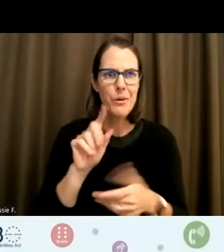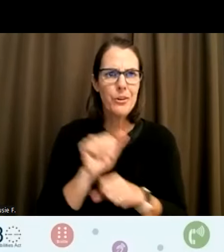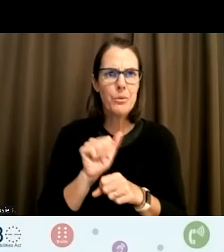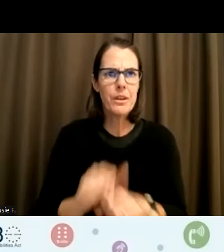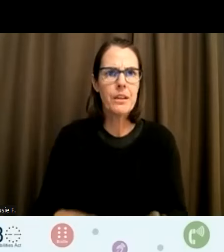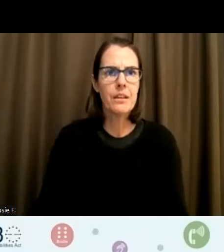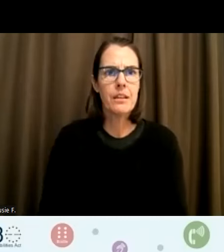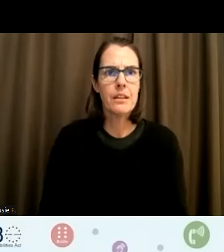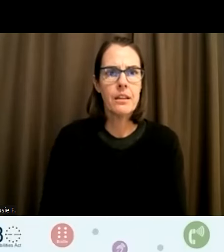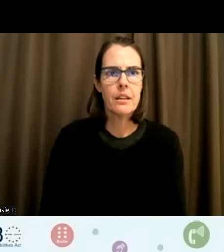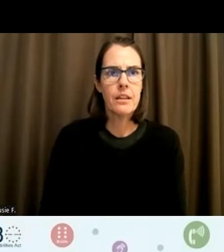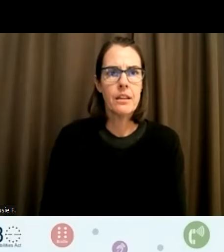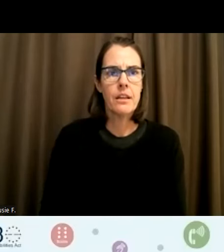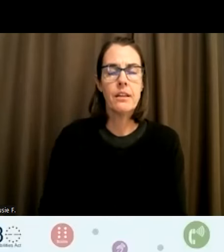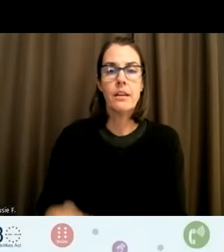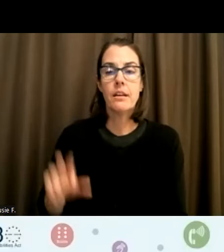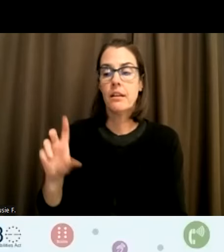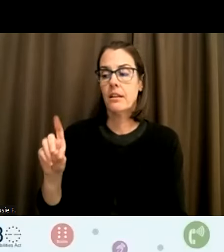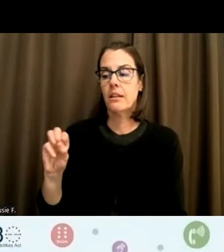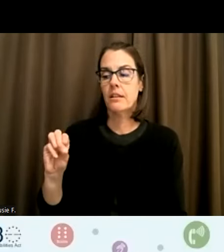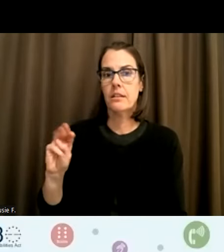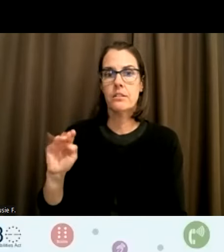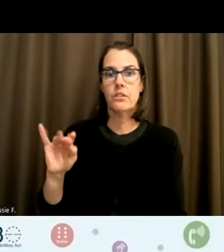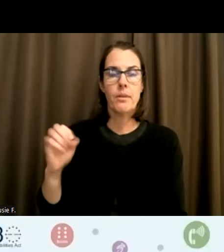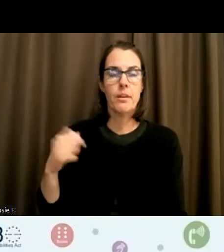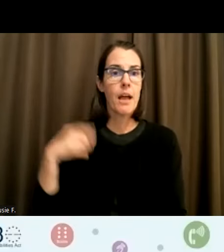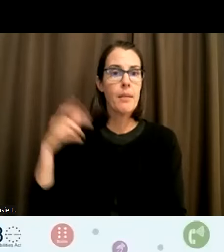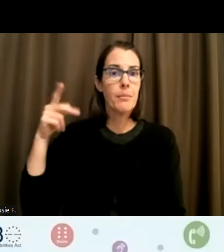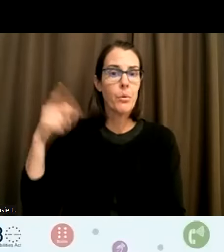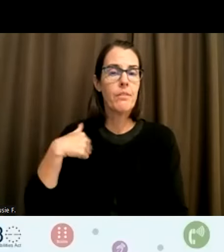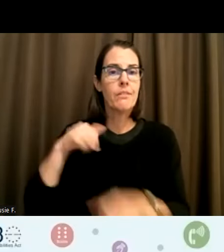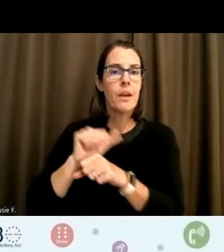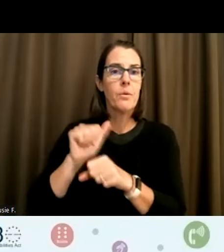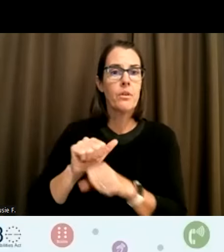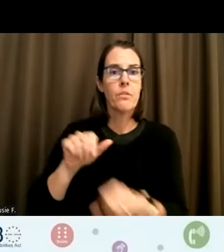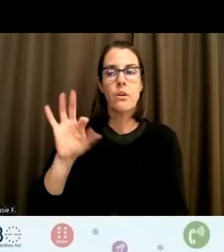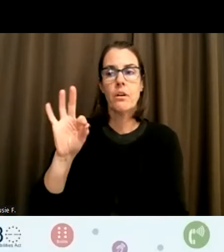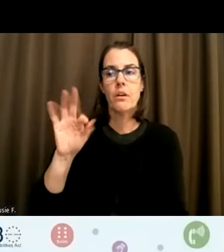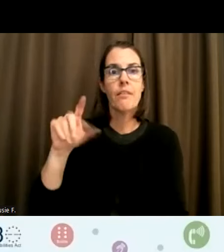If I may ask, I am in Portland and I worked for Fact Oregon. Oh, OK.